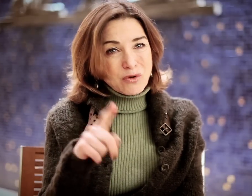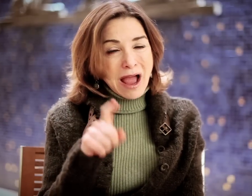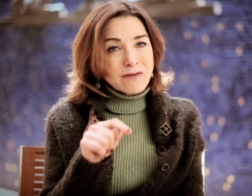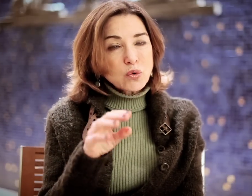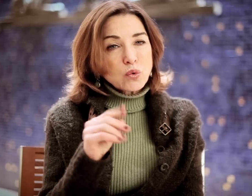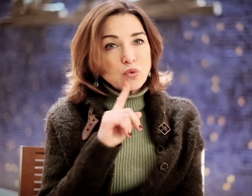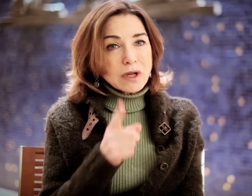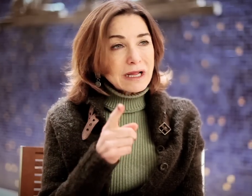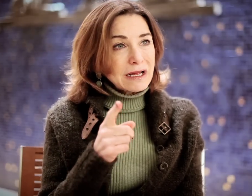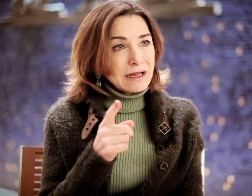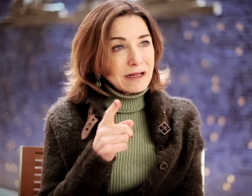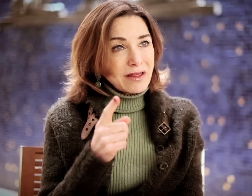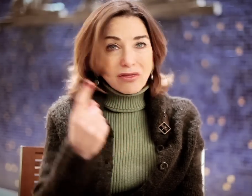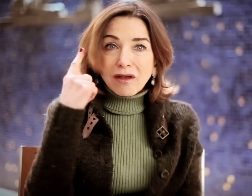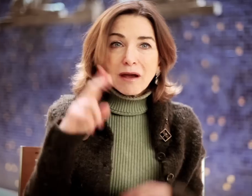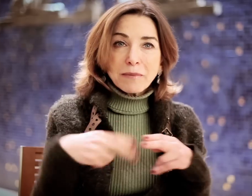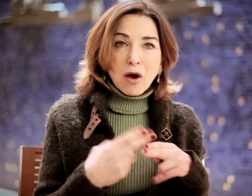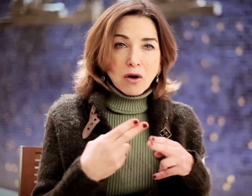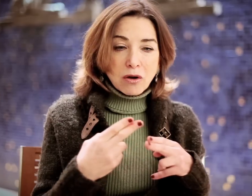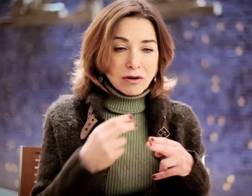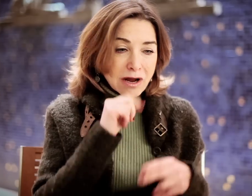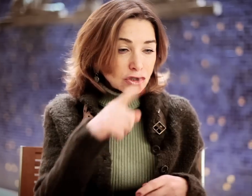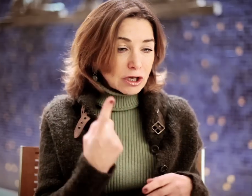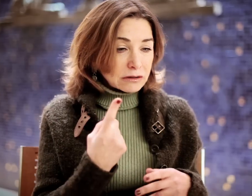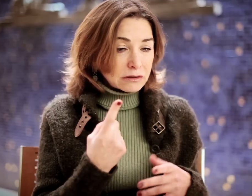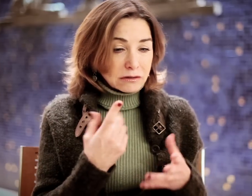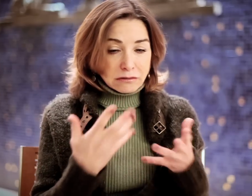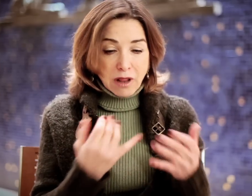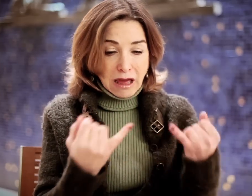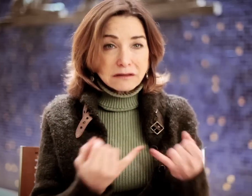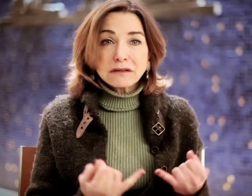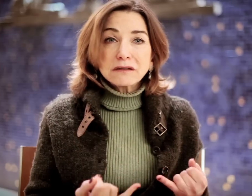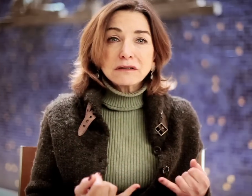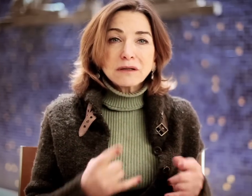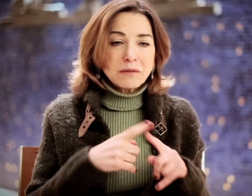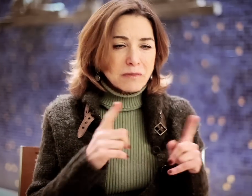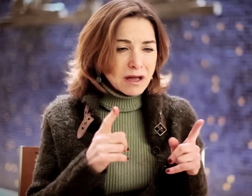You have to really think about... not just lines, but...